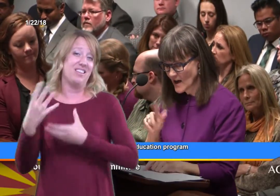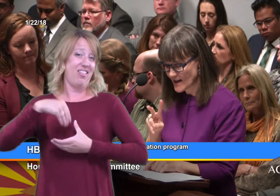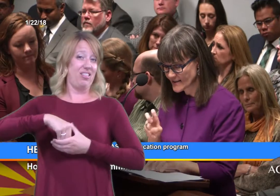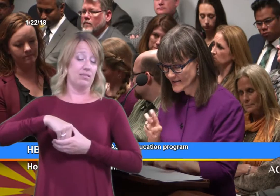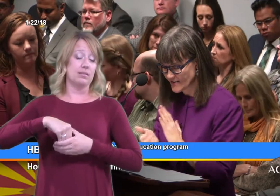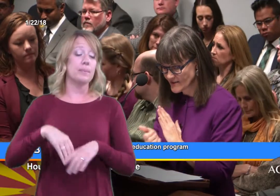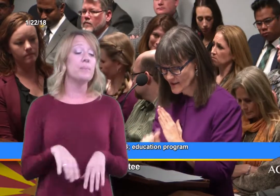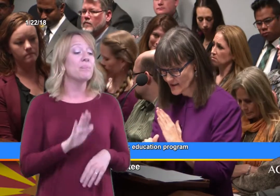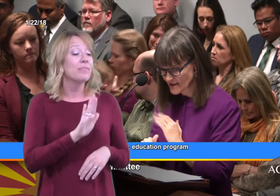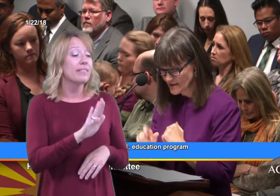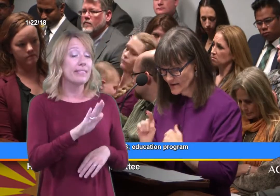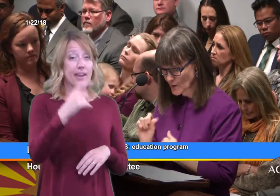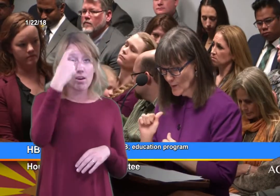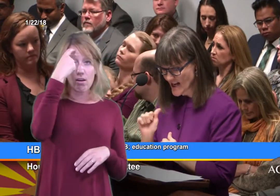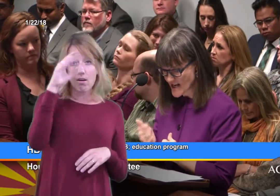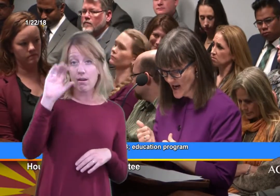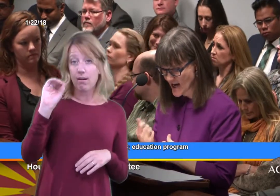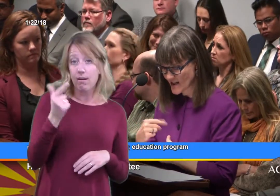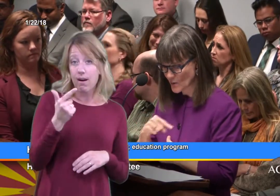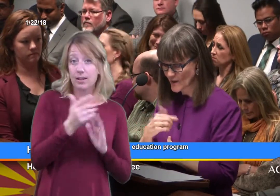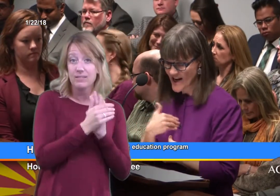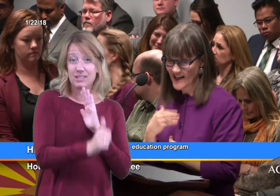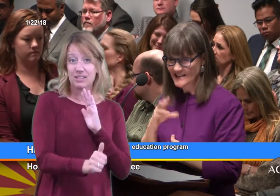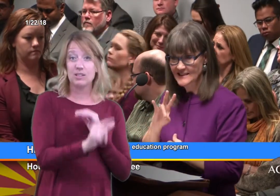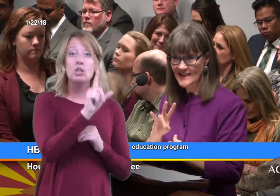Cognitive skills, in 2010,